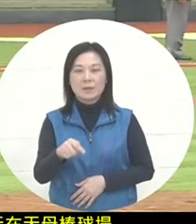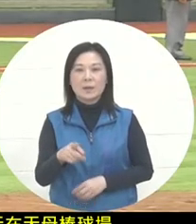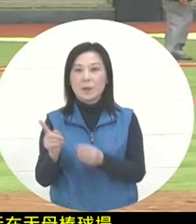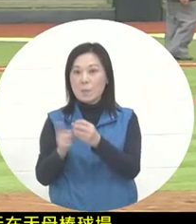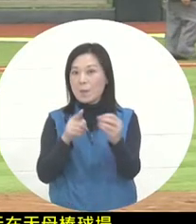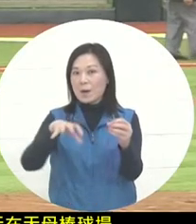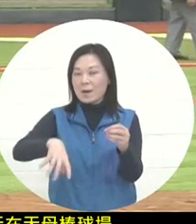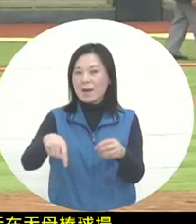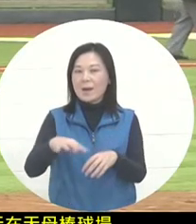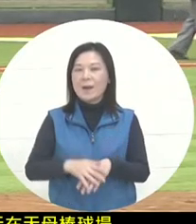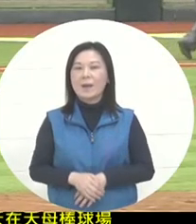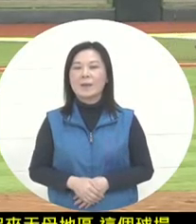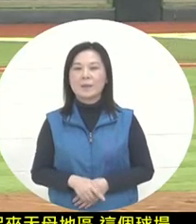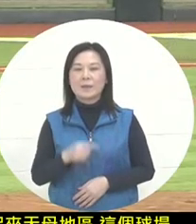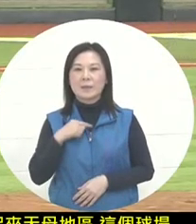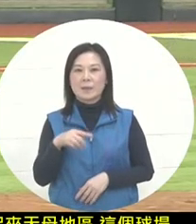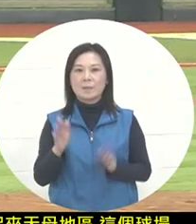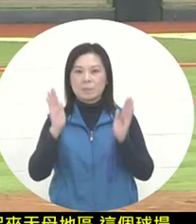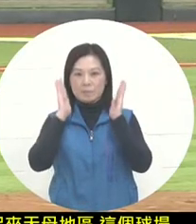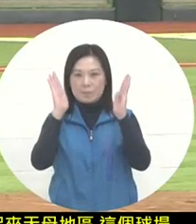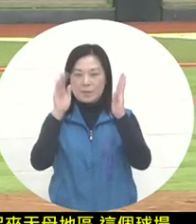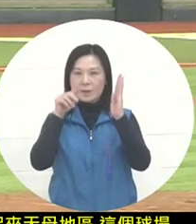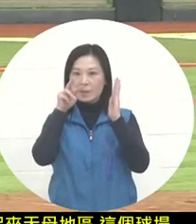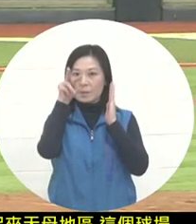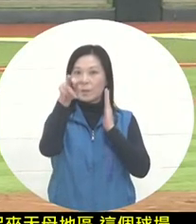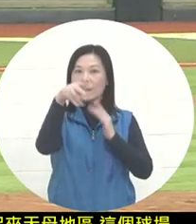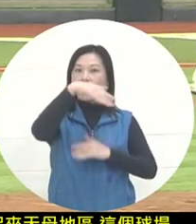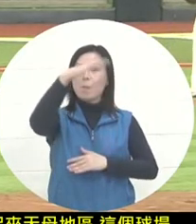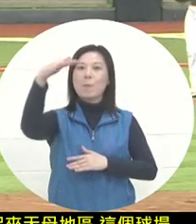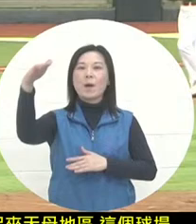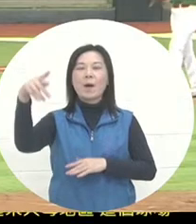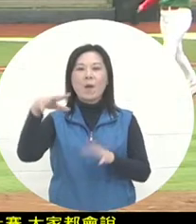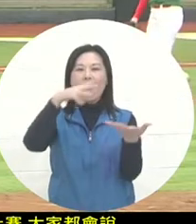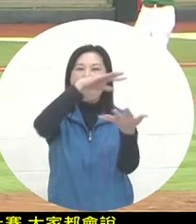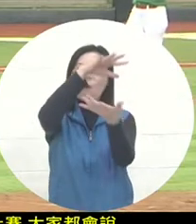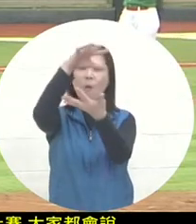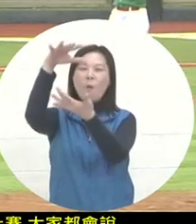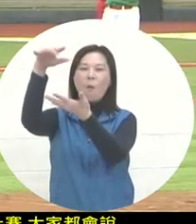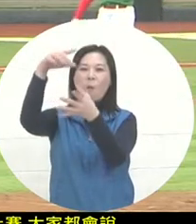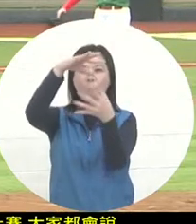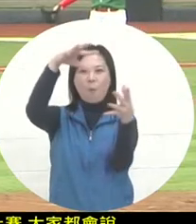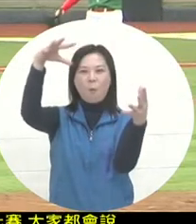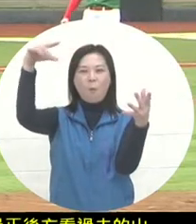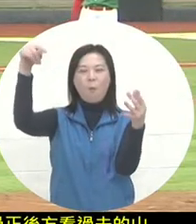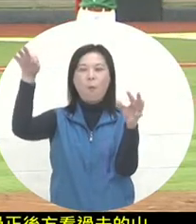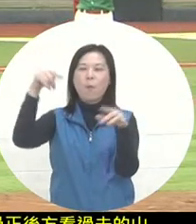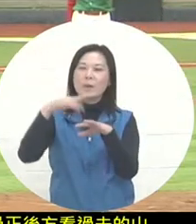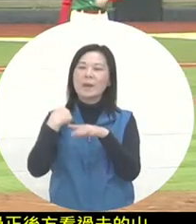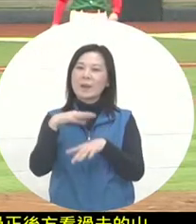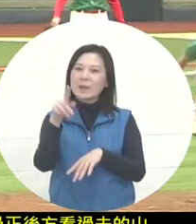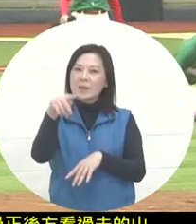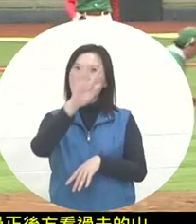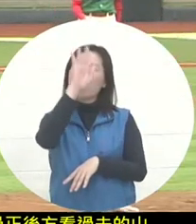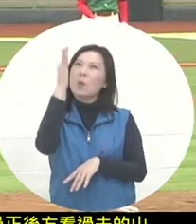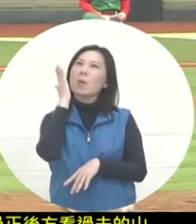we see the mountain directly behind home plate at the stadium. The clouds have opened up a little, so everyone is less worried about the weather. Now it